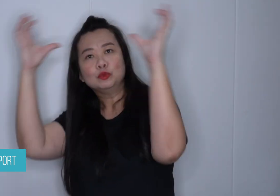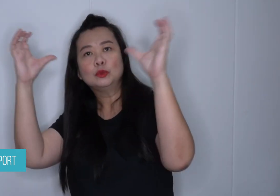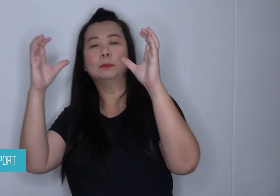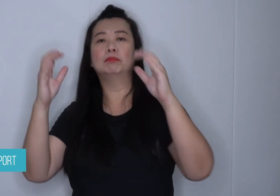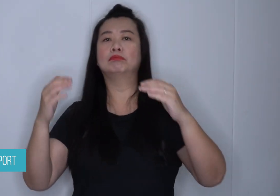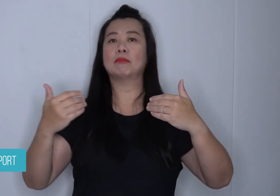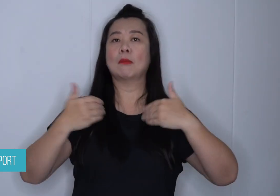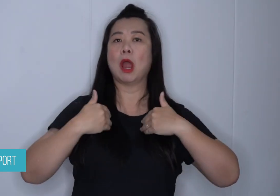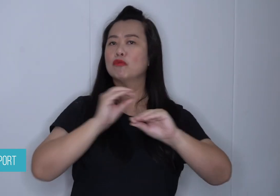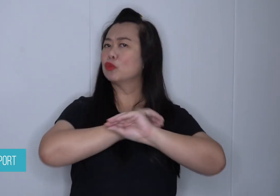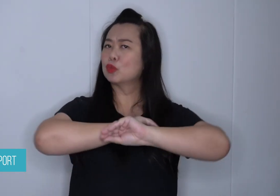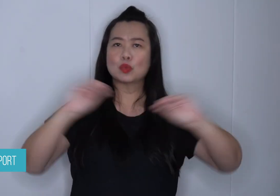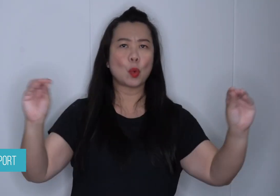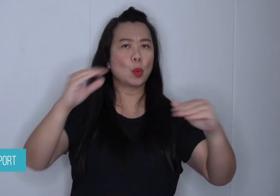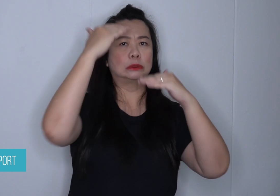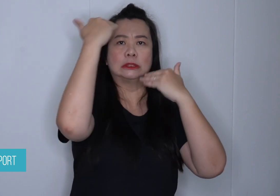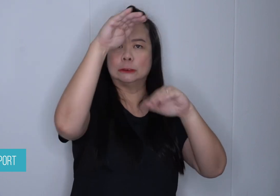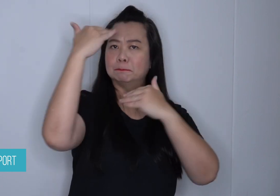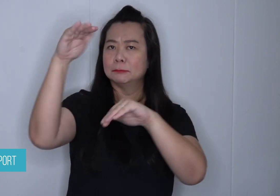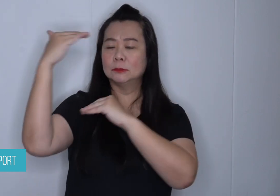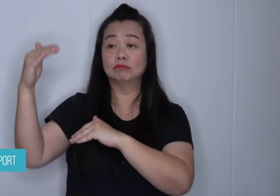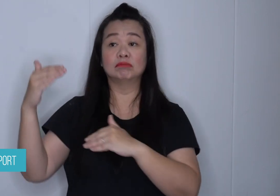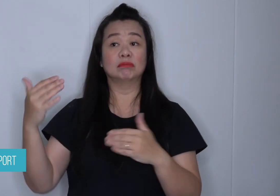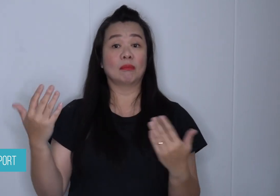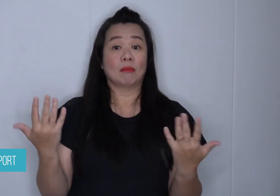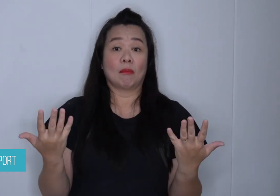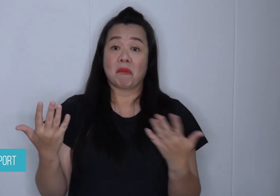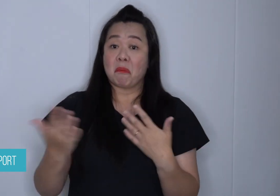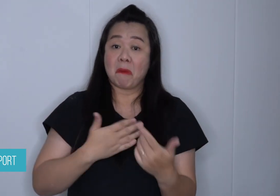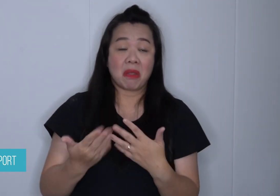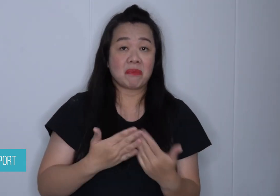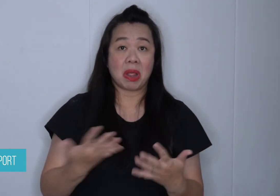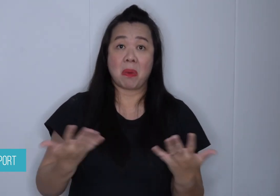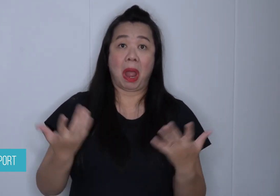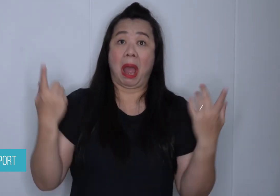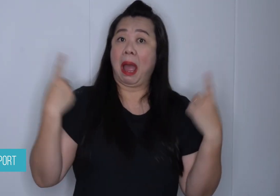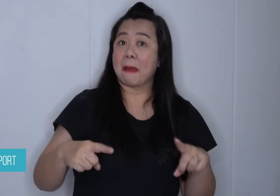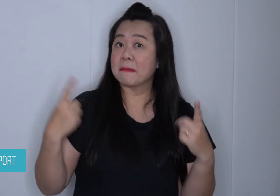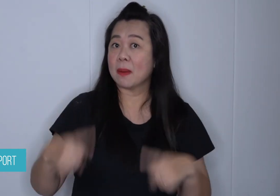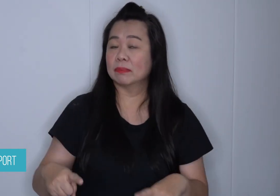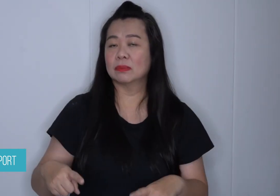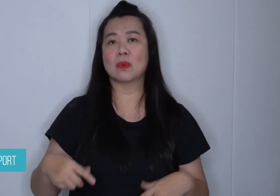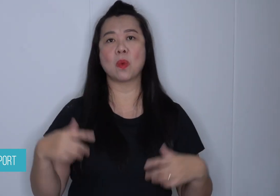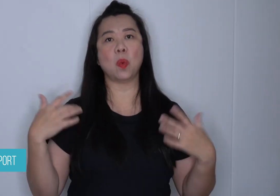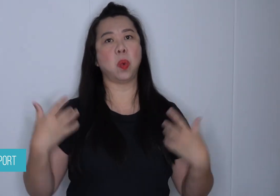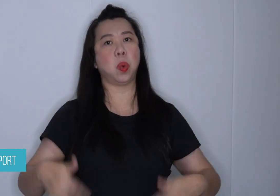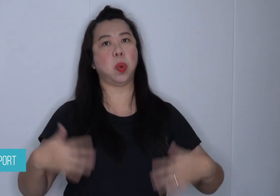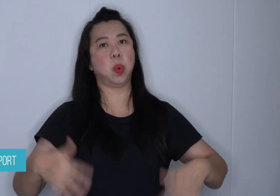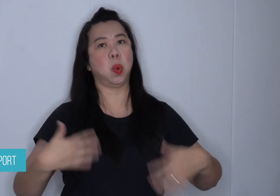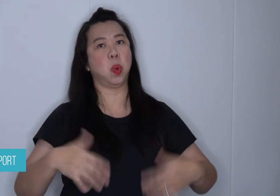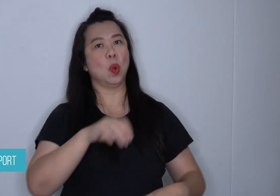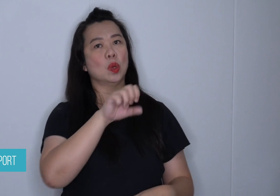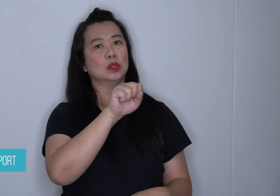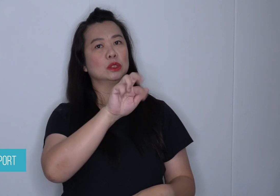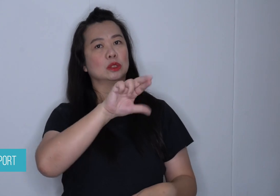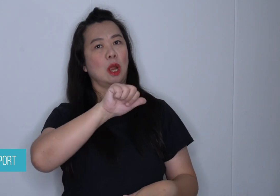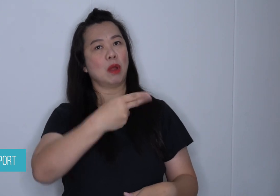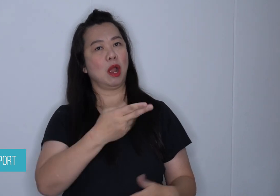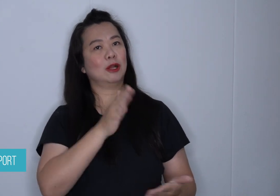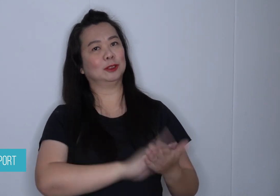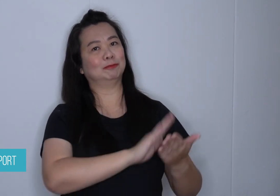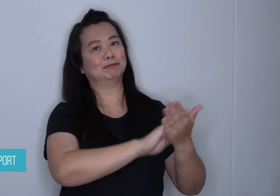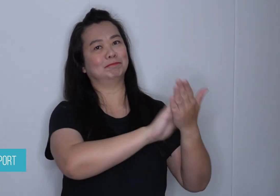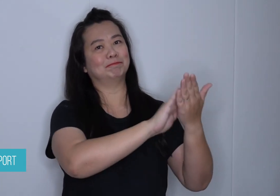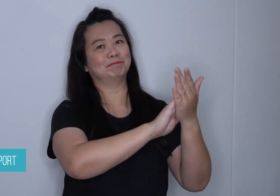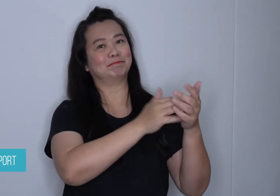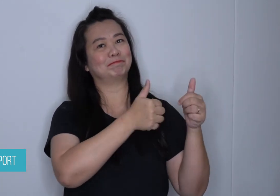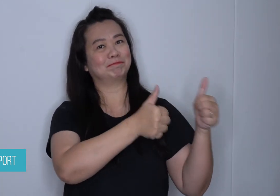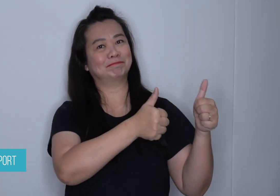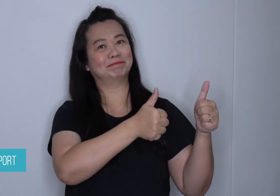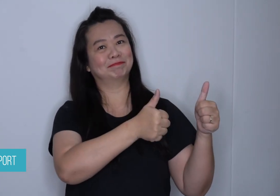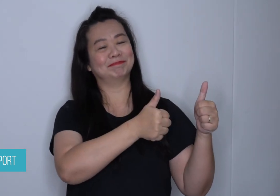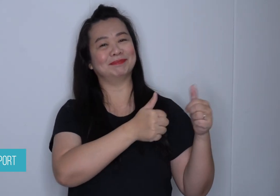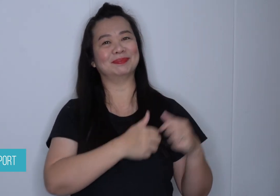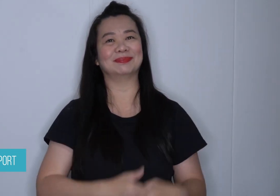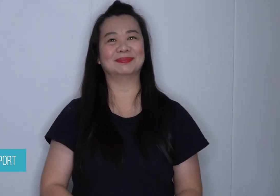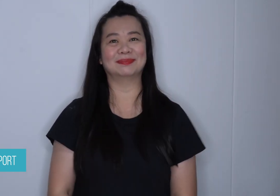to dreams. Whatever happens, happens. Kudos to Sarah!